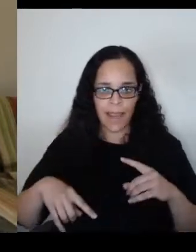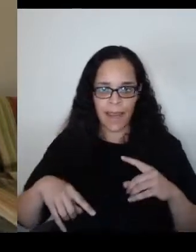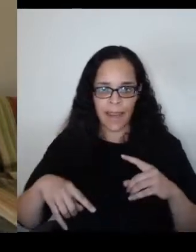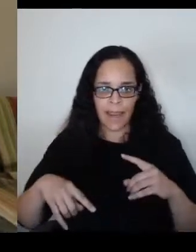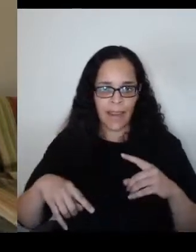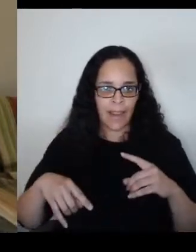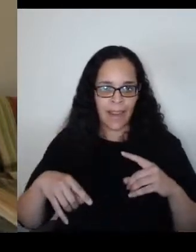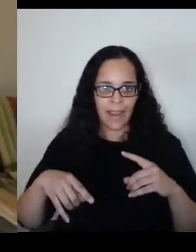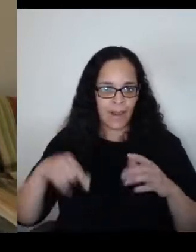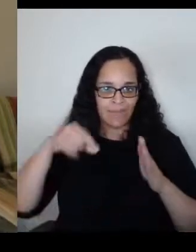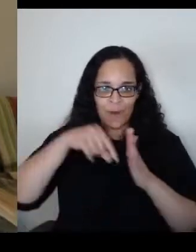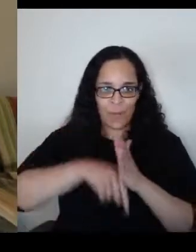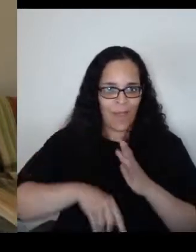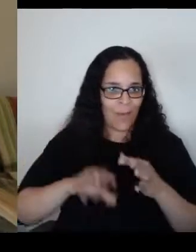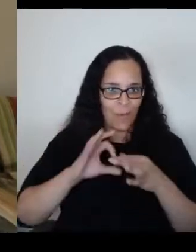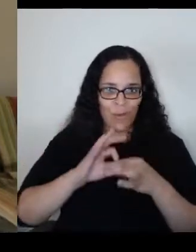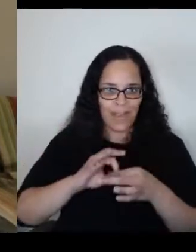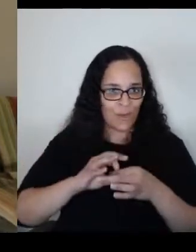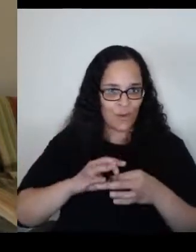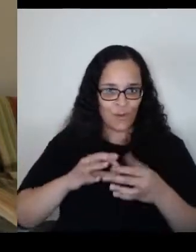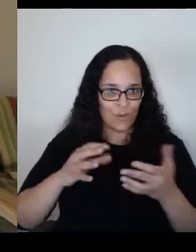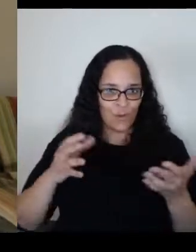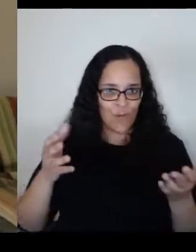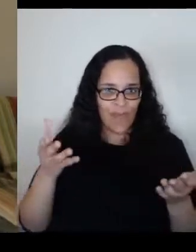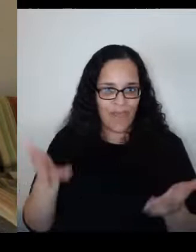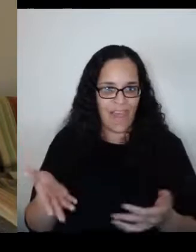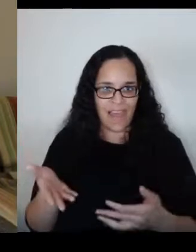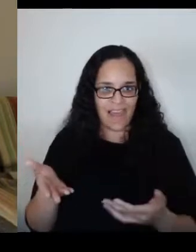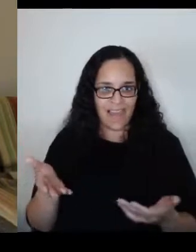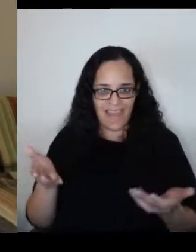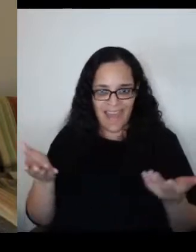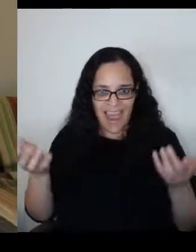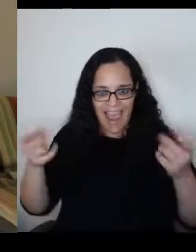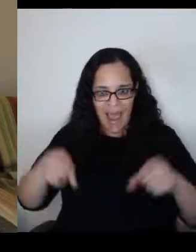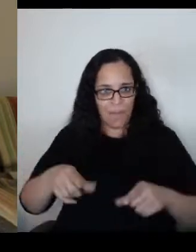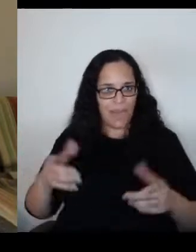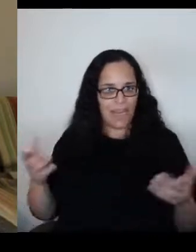That this happened but it shows that there are groups